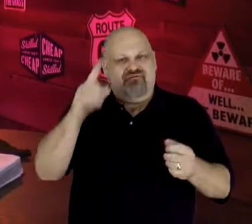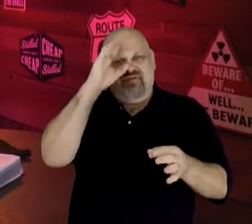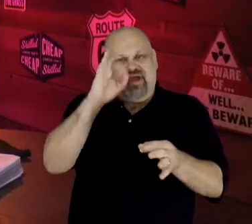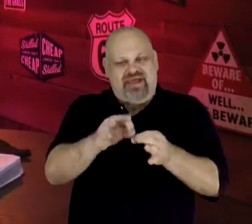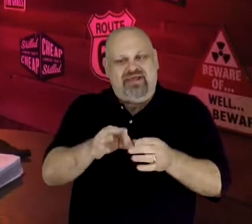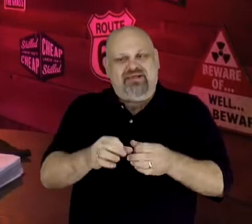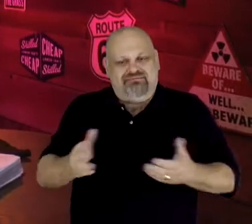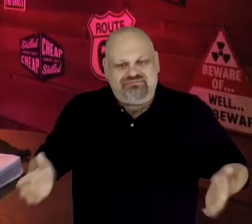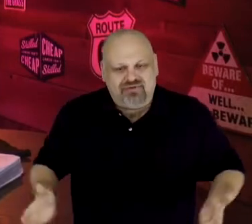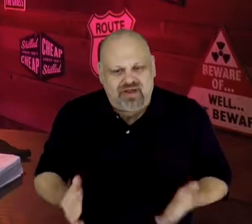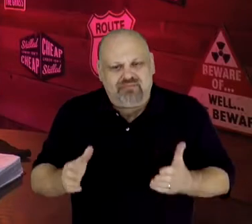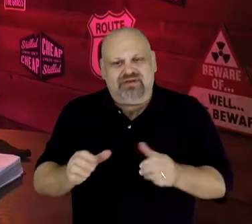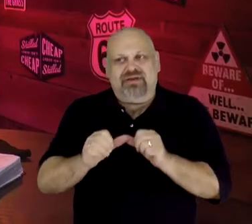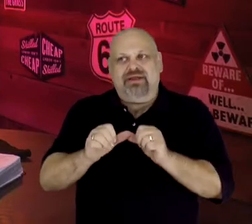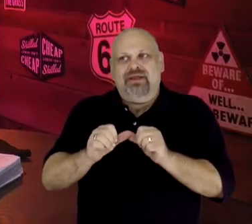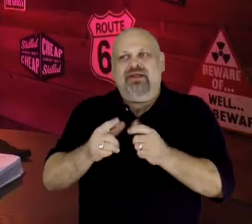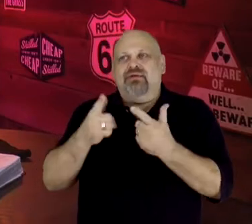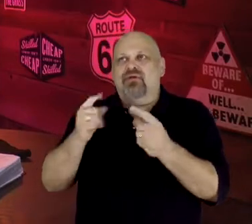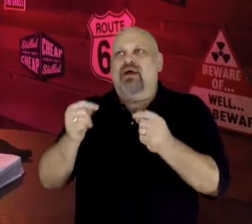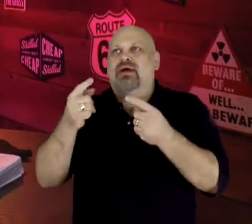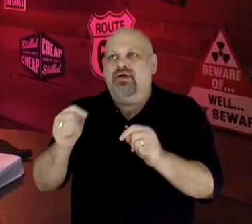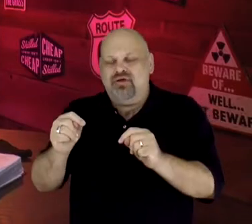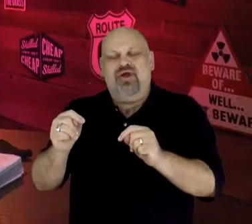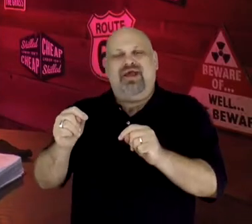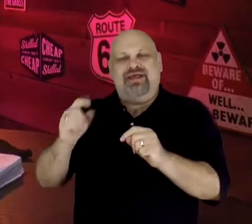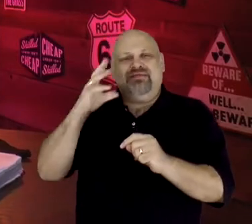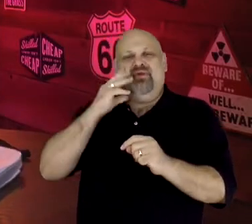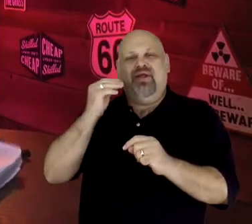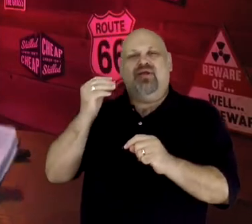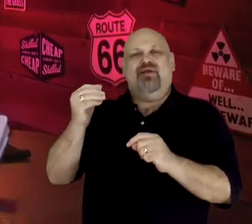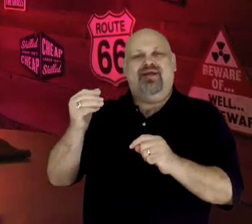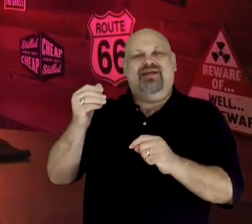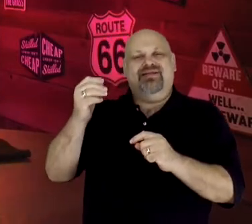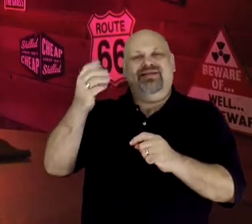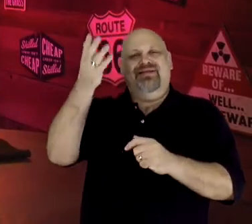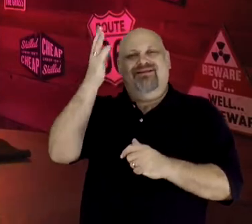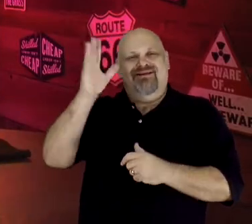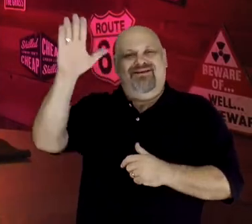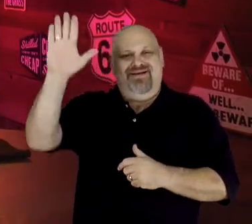Let's turn to Hebrews chapter 11, beginning at verse 24, where we read: